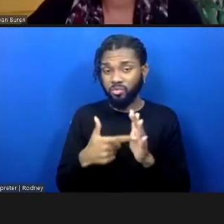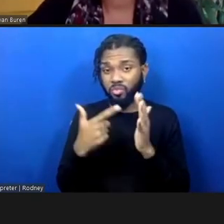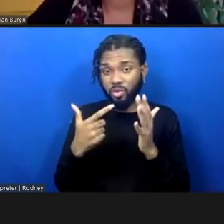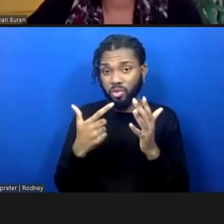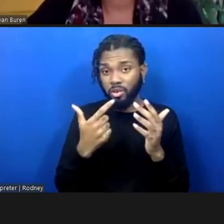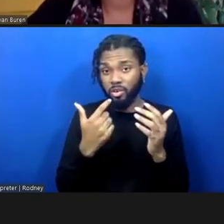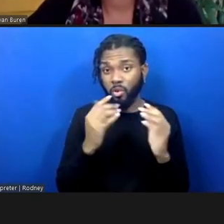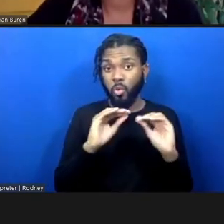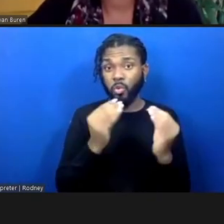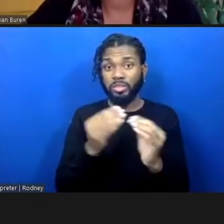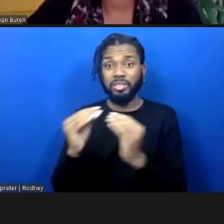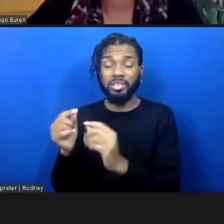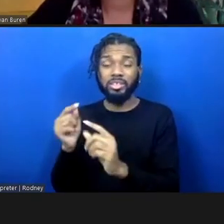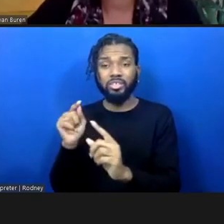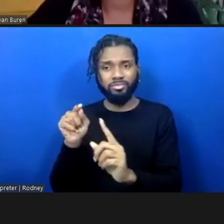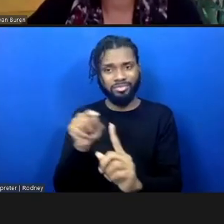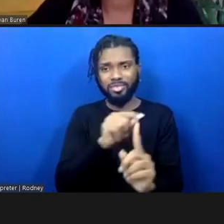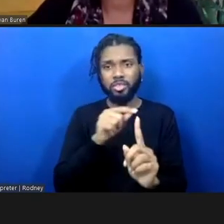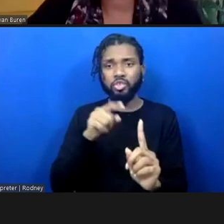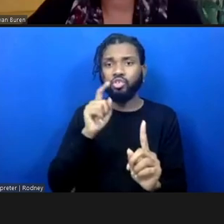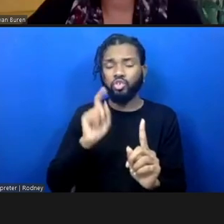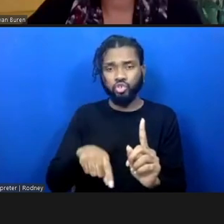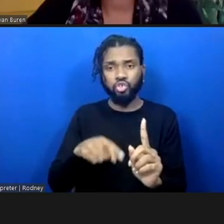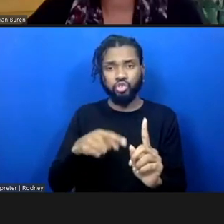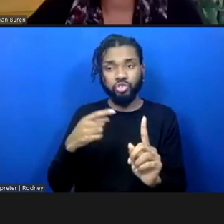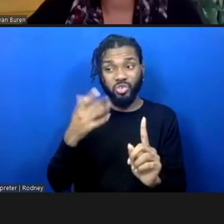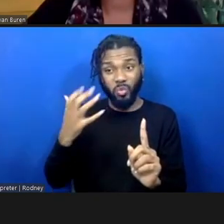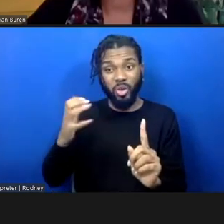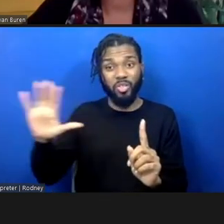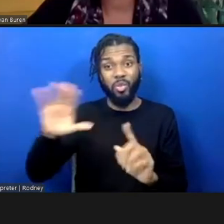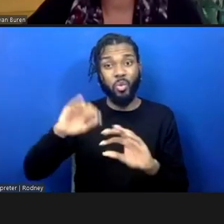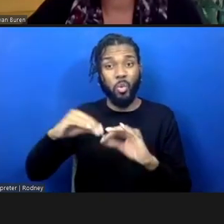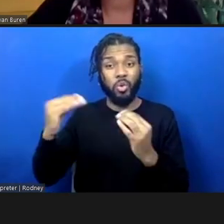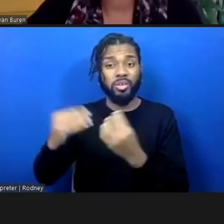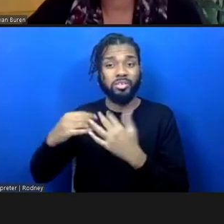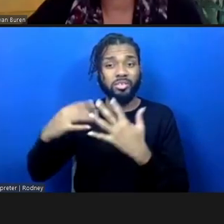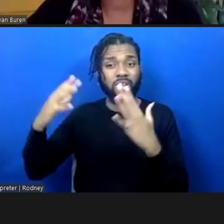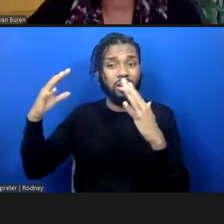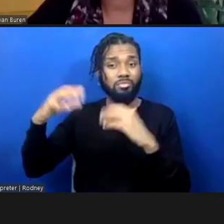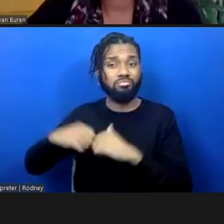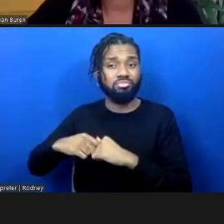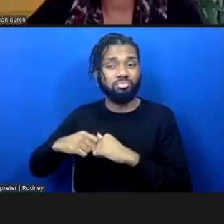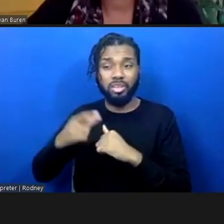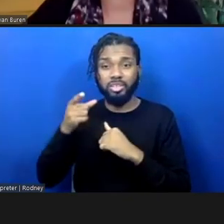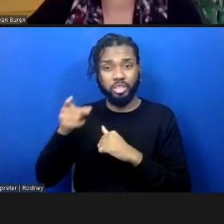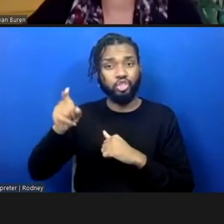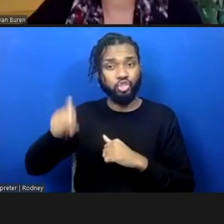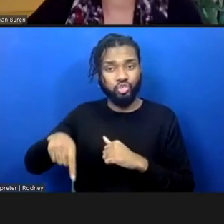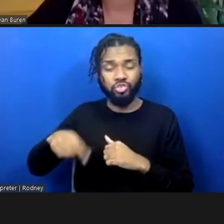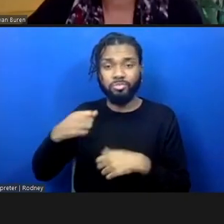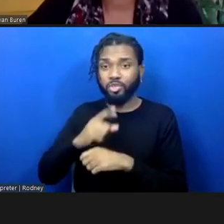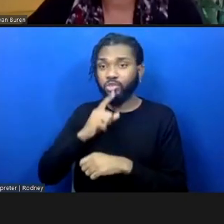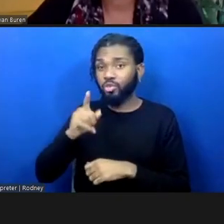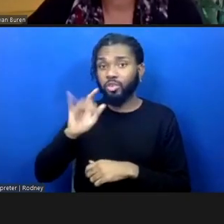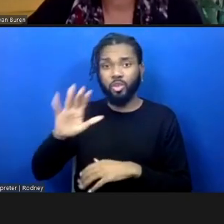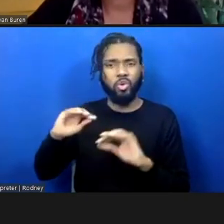should be working for the demise of their organization, that their organization is no longer needed, and that it can transform into something else.